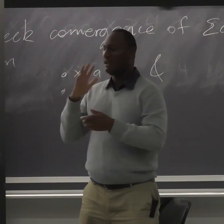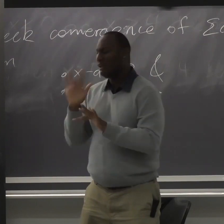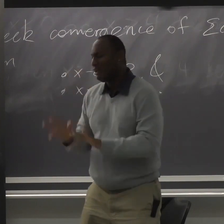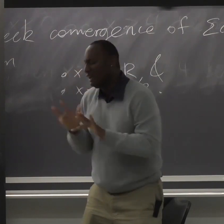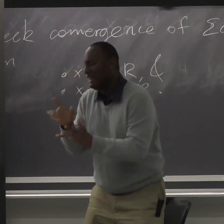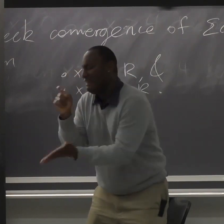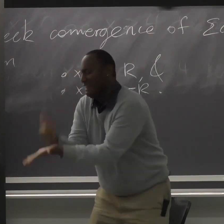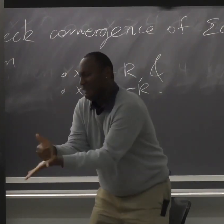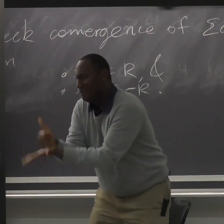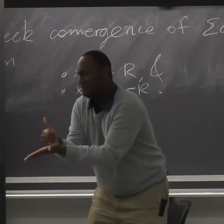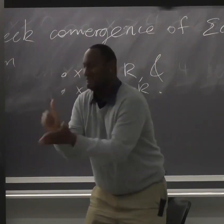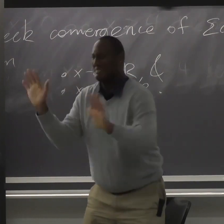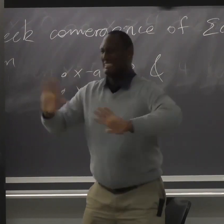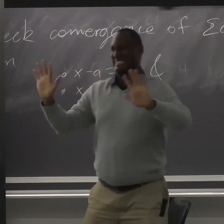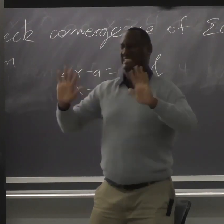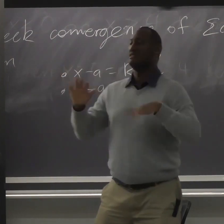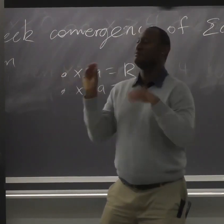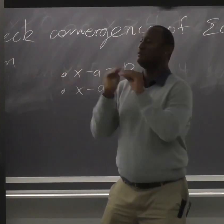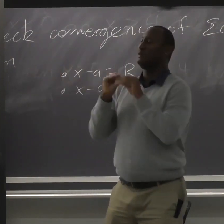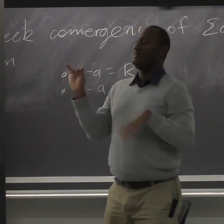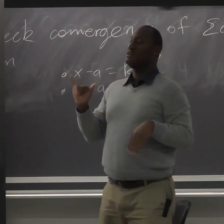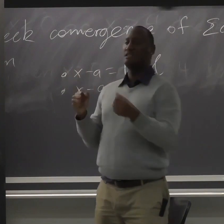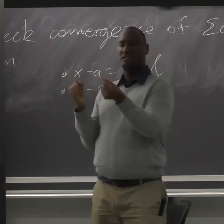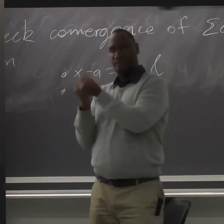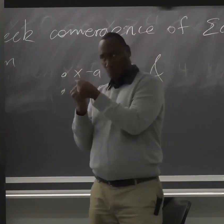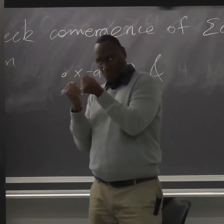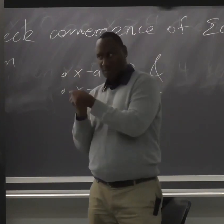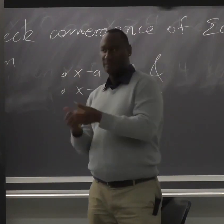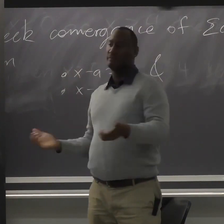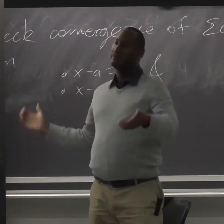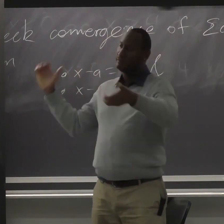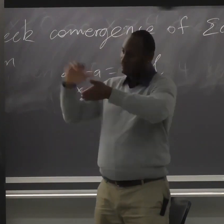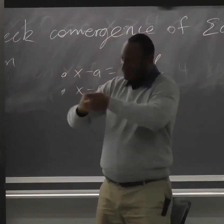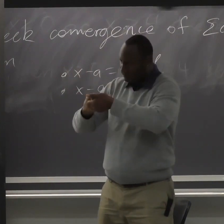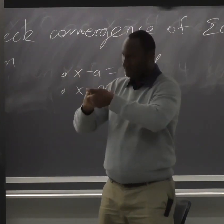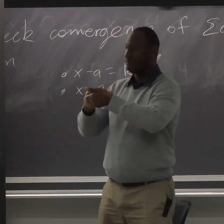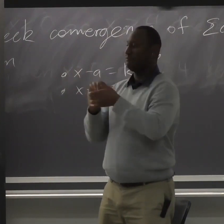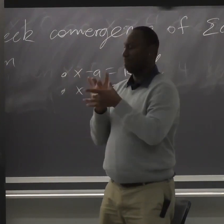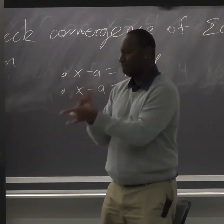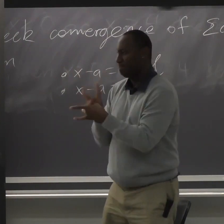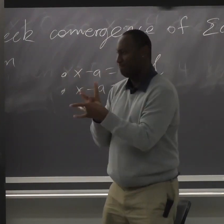It's a dangerous word because it implies that a person is unable to do. Support-- and pity.